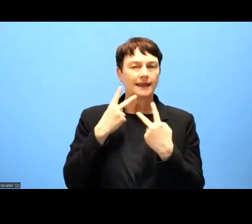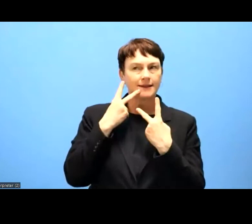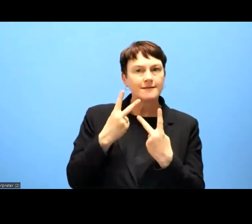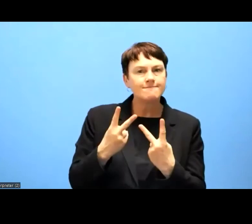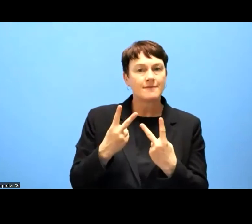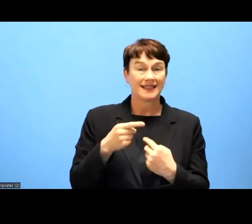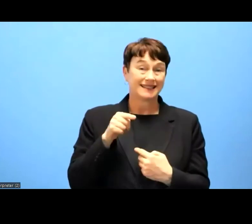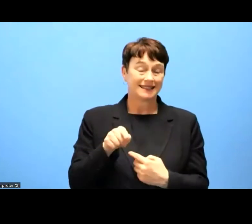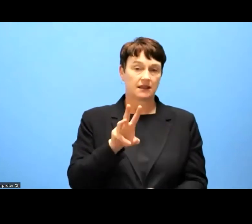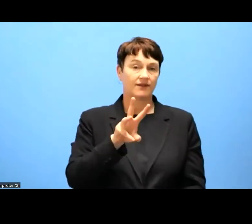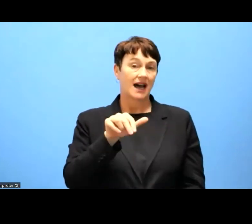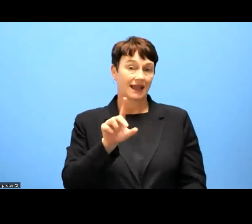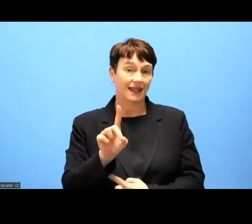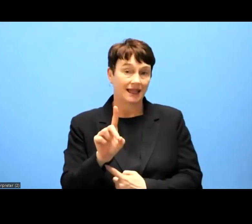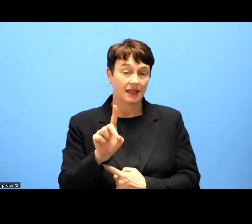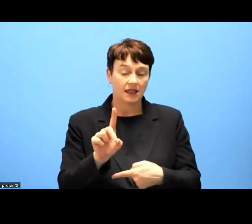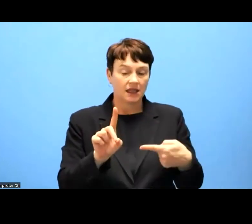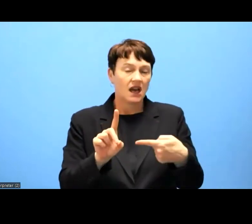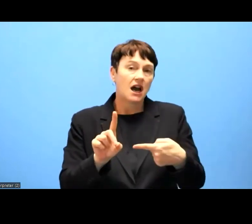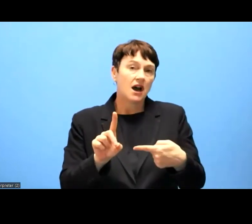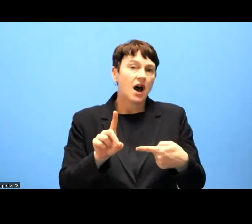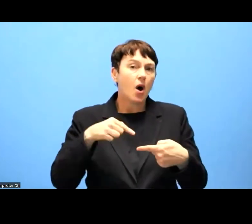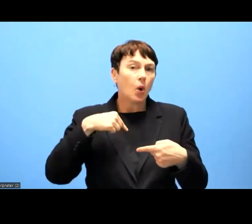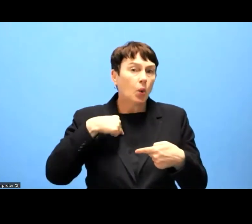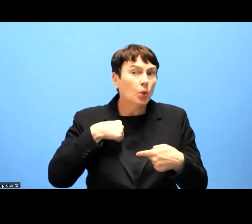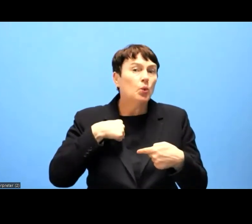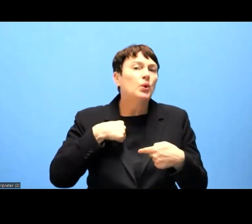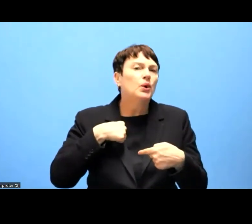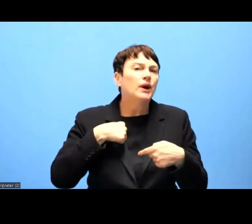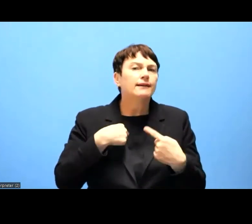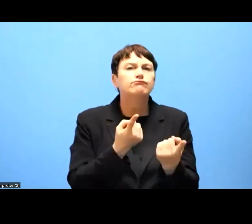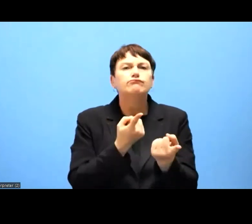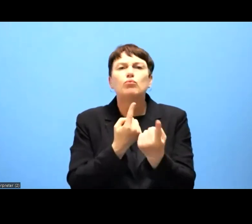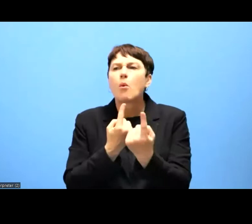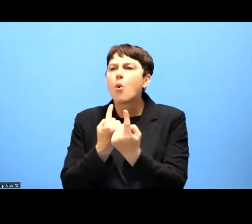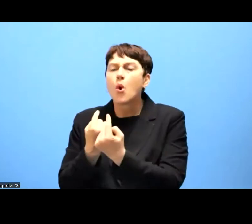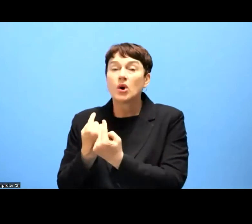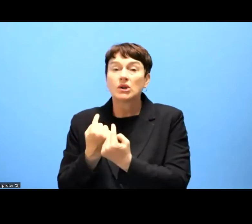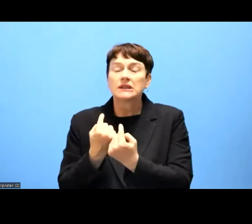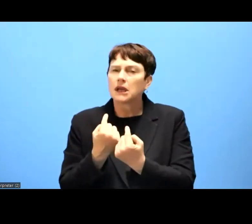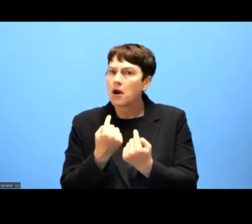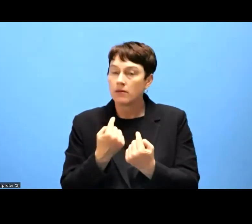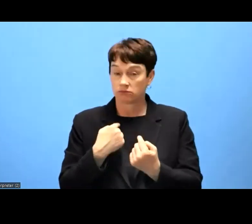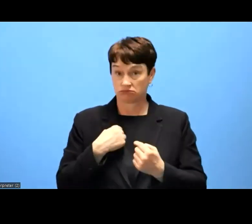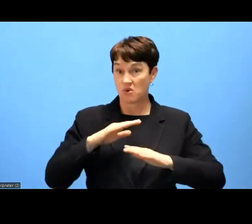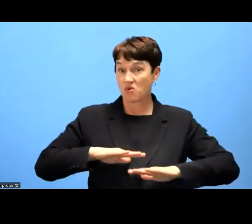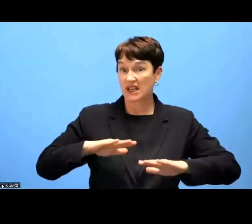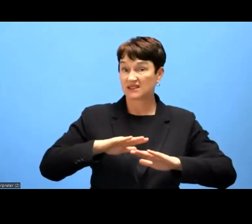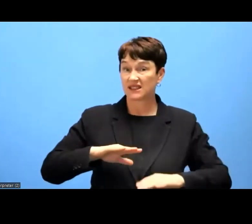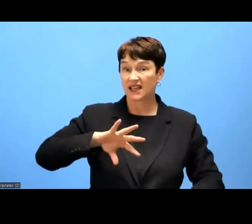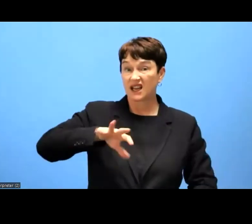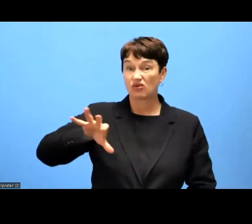was mentioning. We are still waiting for actually two countries to submit their reports, France